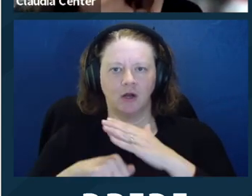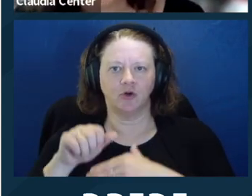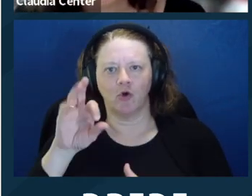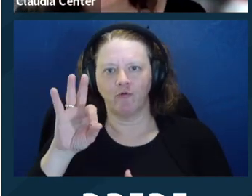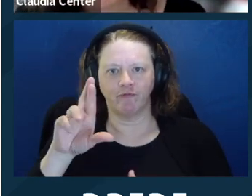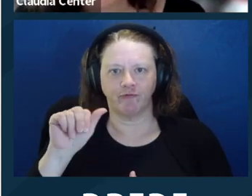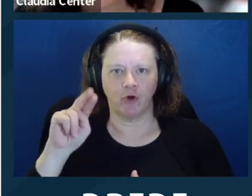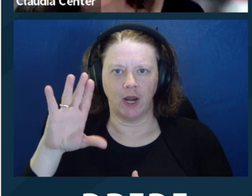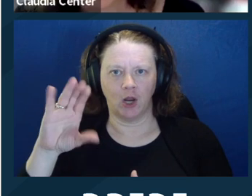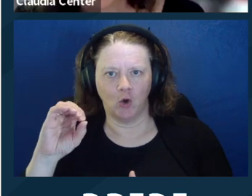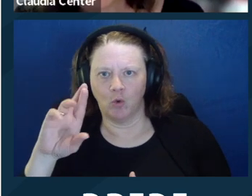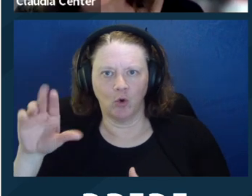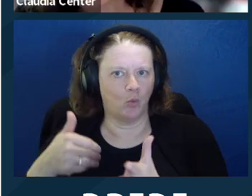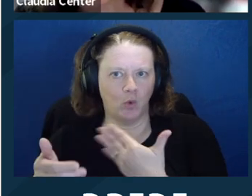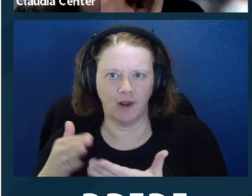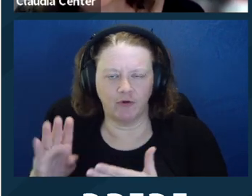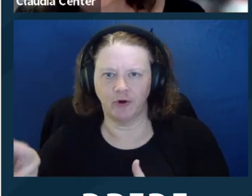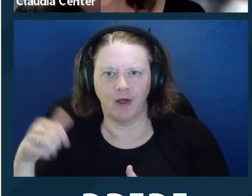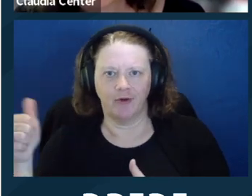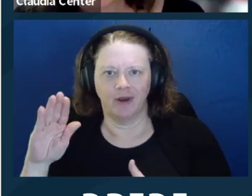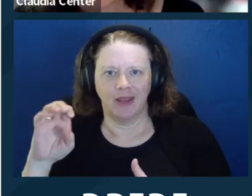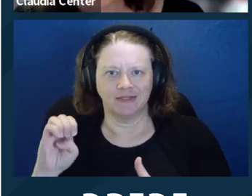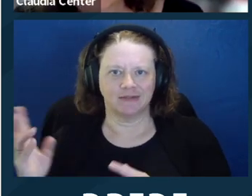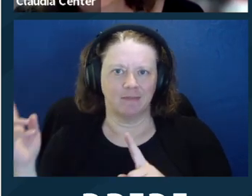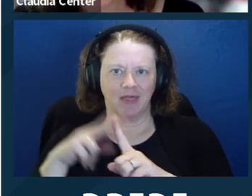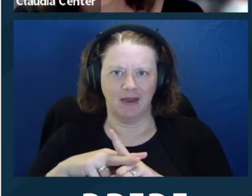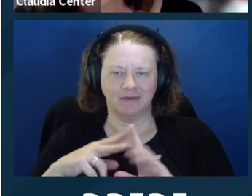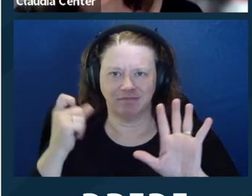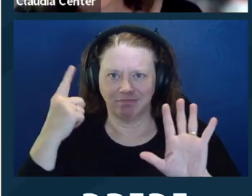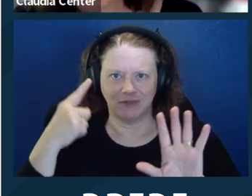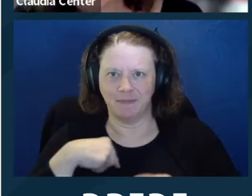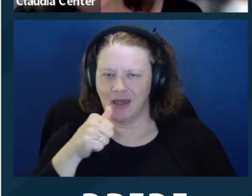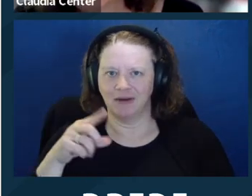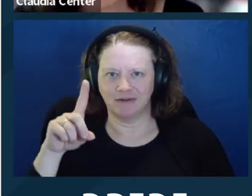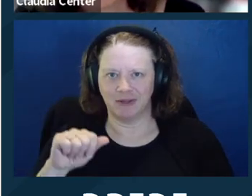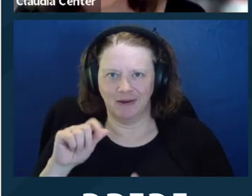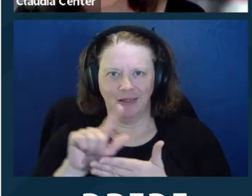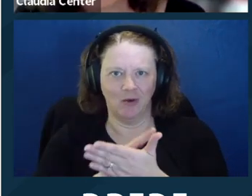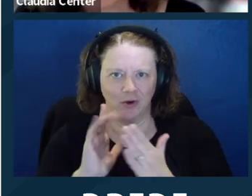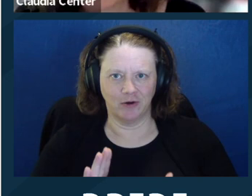lawyers that are required under case law, under Franco, or whatever other case is applying,